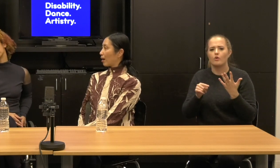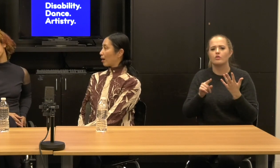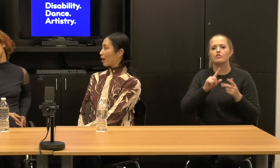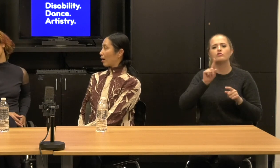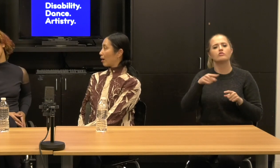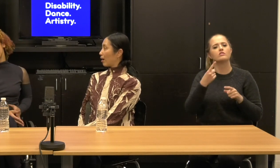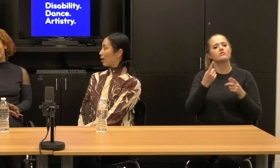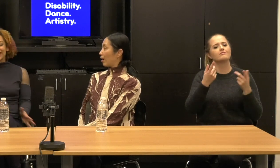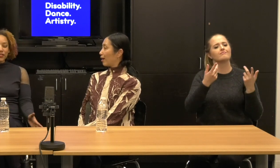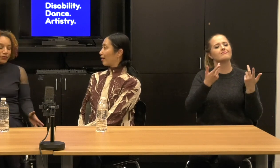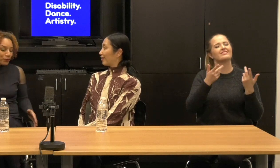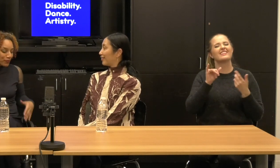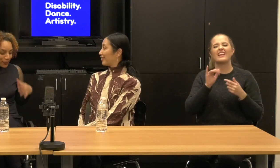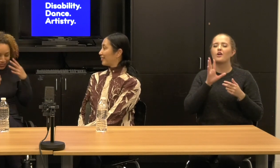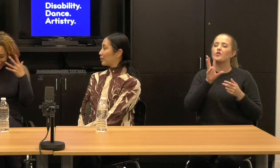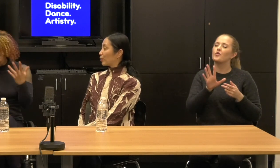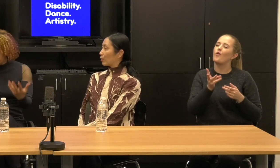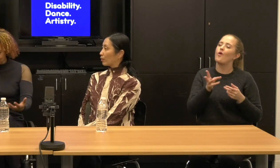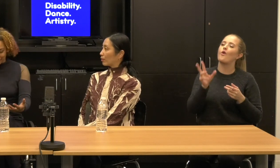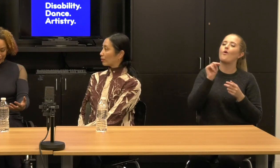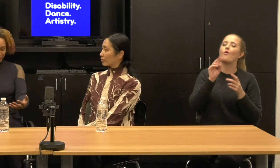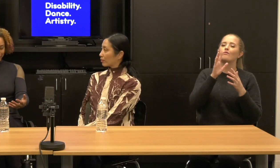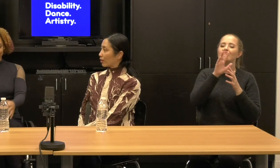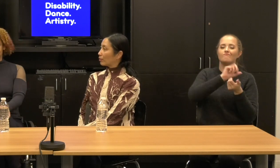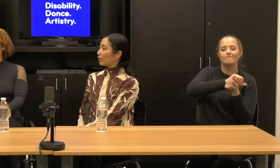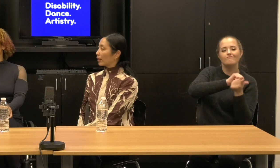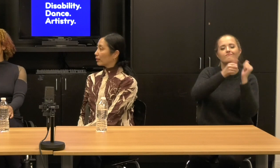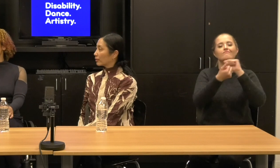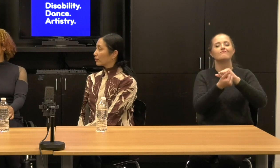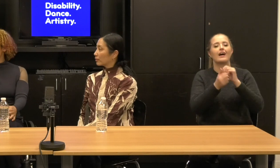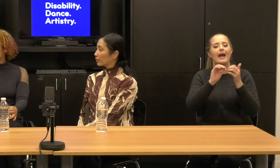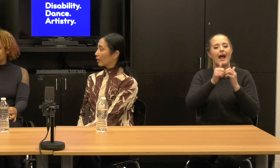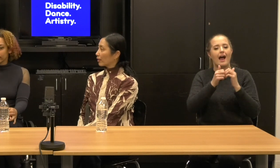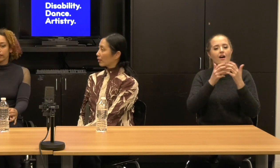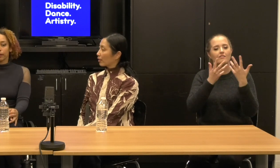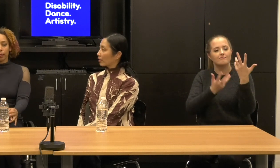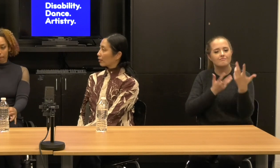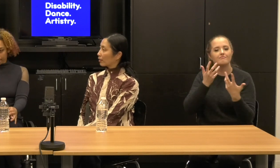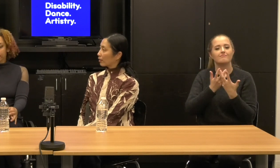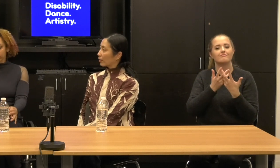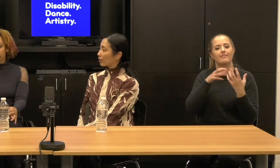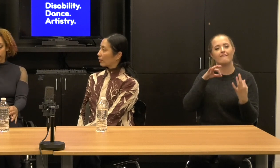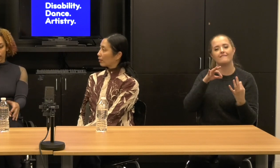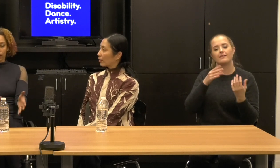So you kind of did a feedback that you decentered the places where it usually happens.